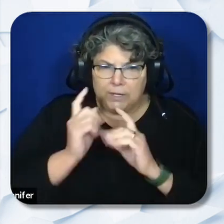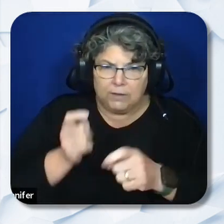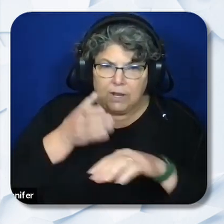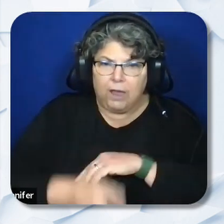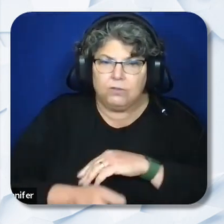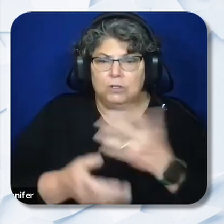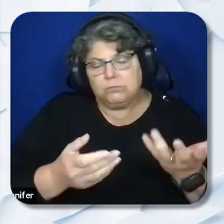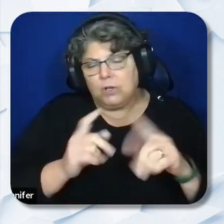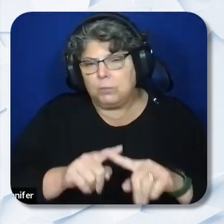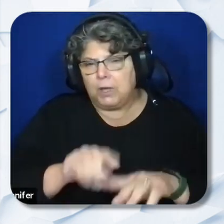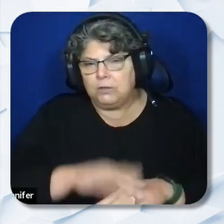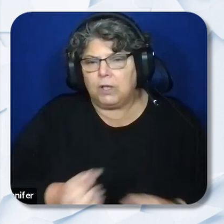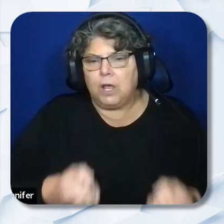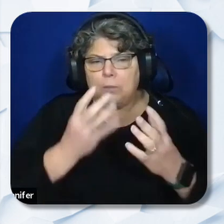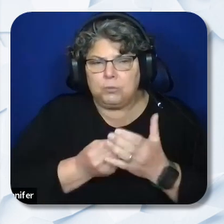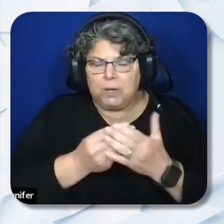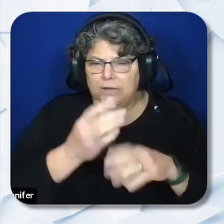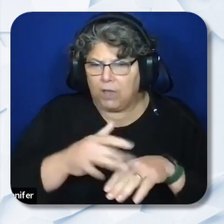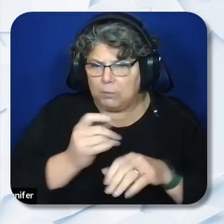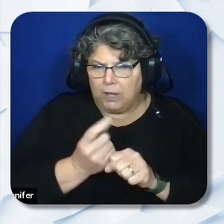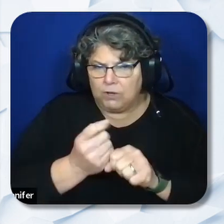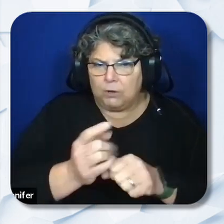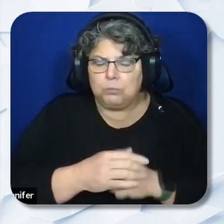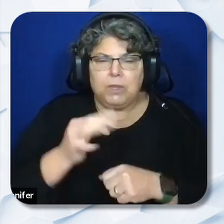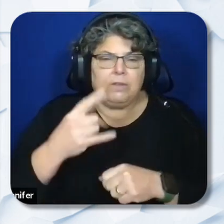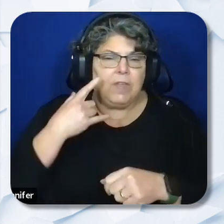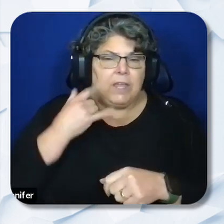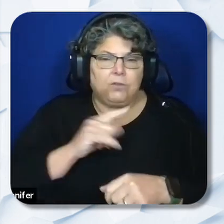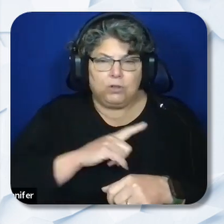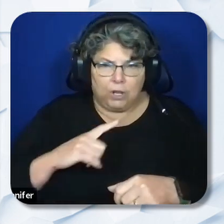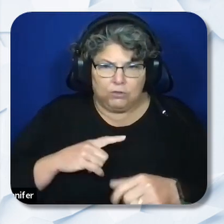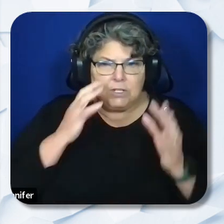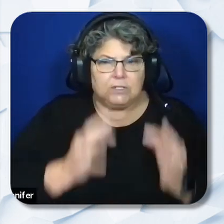availability of annual funds. If the California Legislature takes action to reduce or defer the